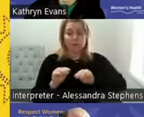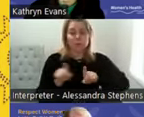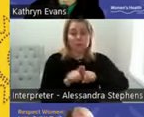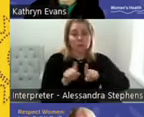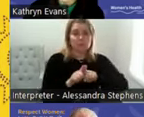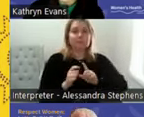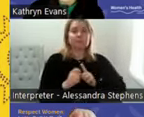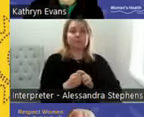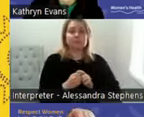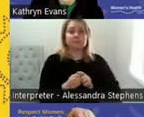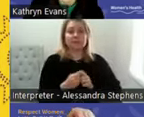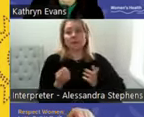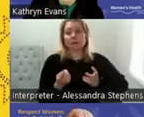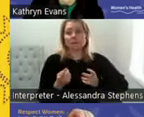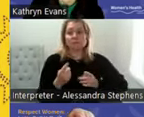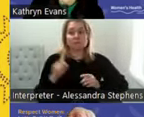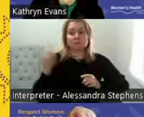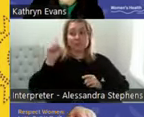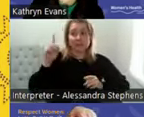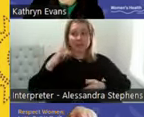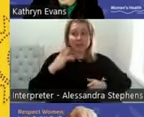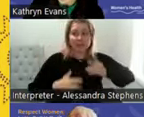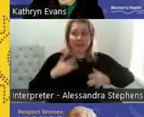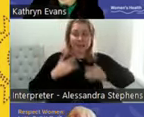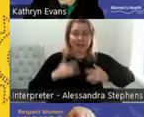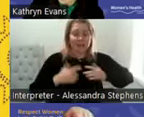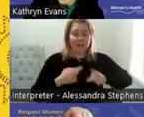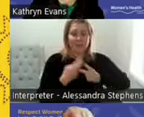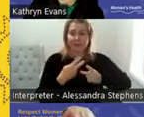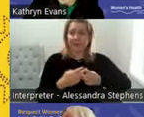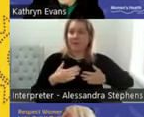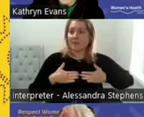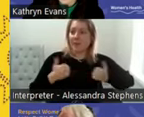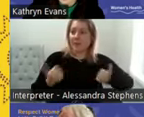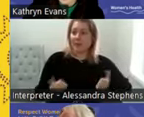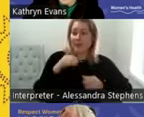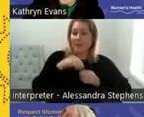Living is sexually healthy life. A sexually healthy life includes sex positivity,